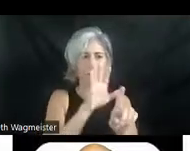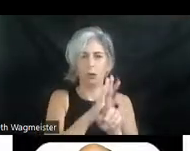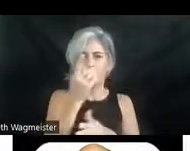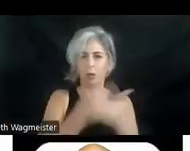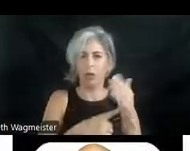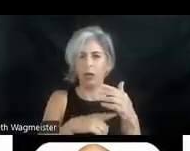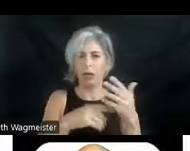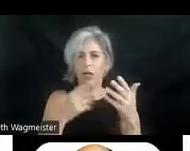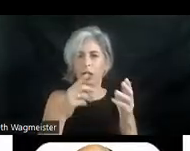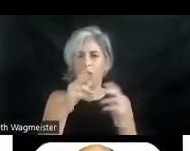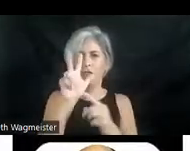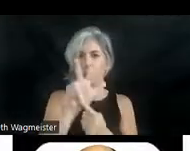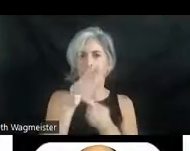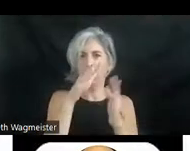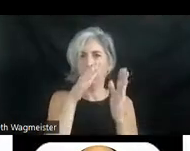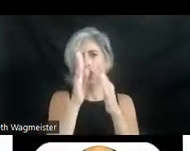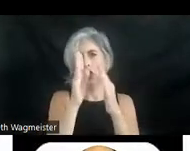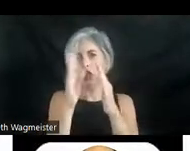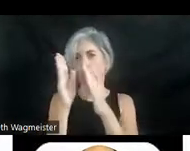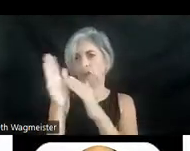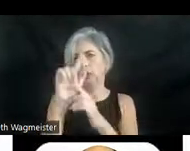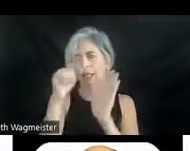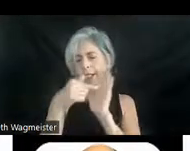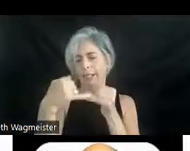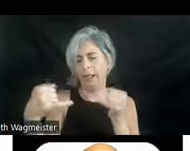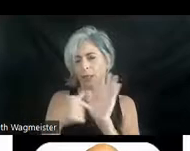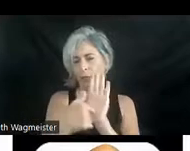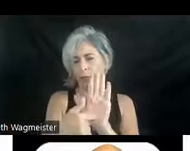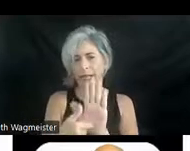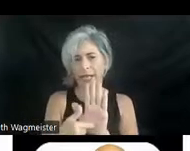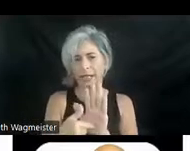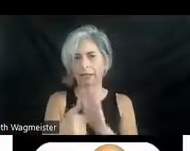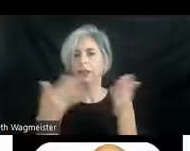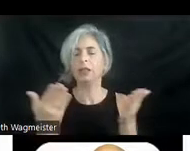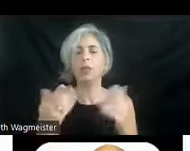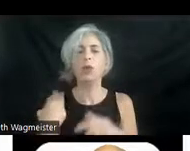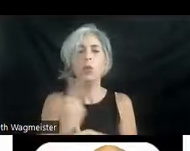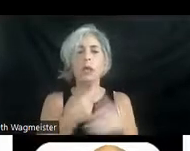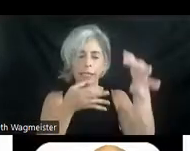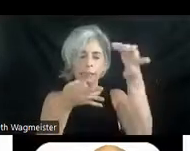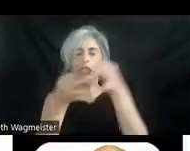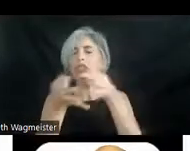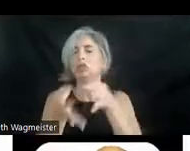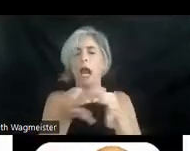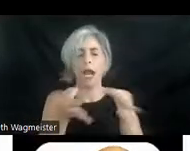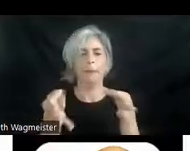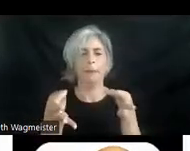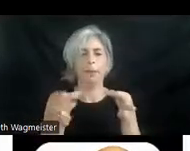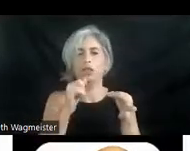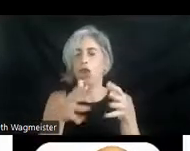curved lines might represent. Here's the thing. We describe. We don't explain.